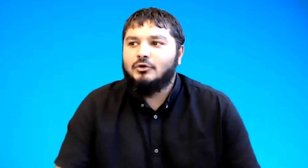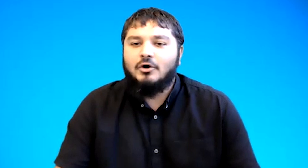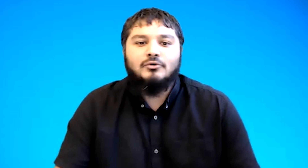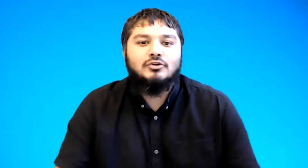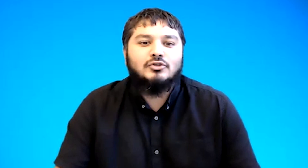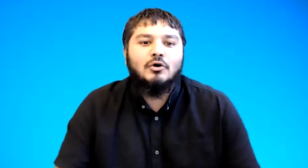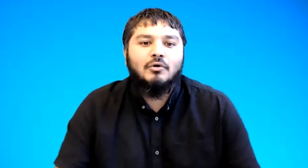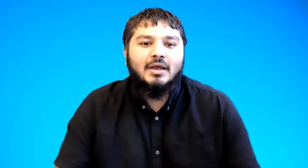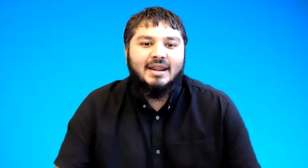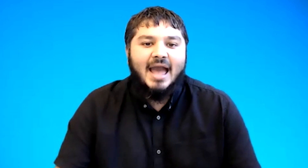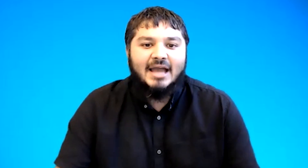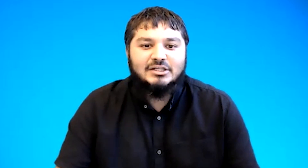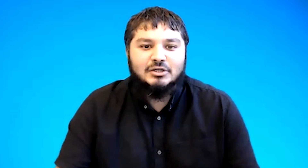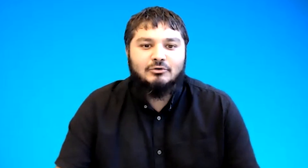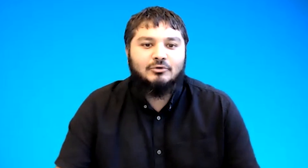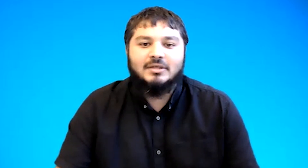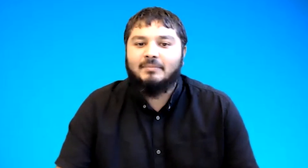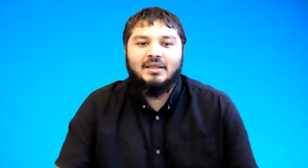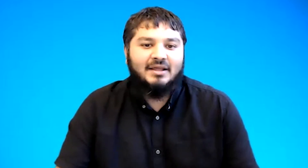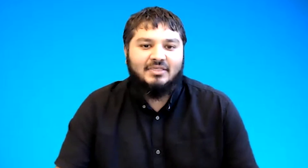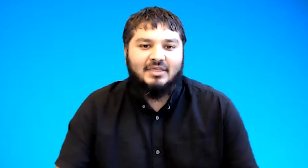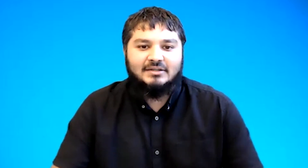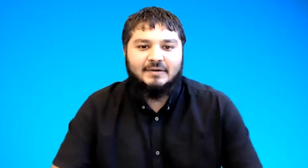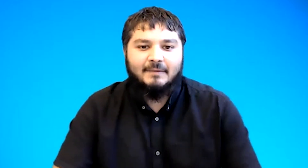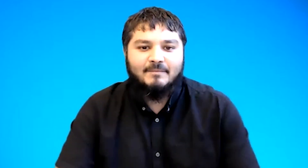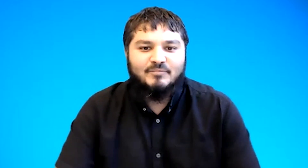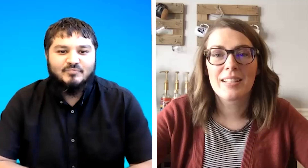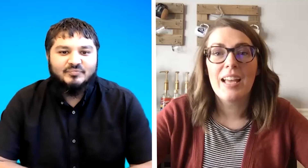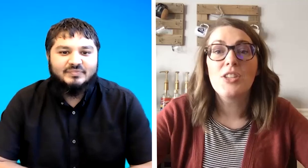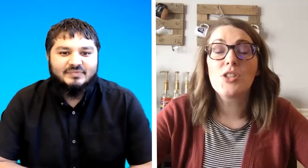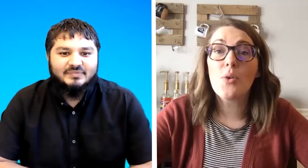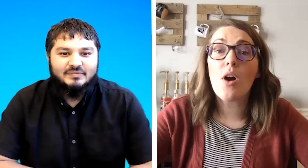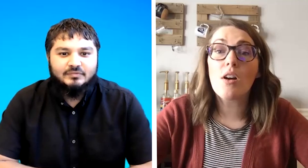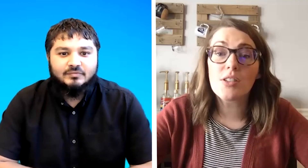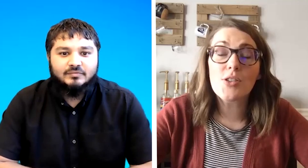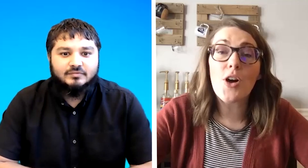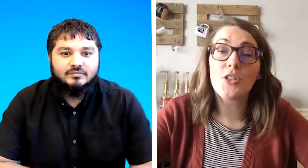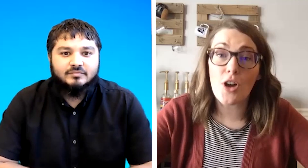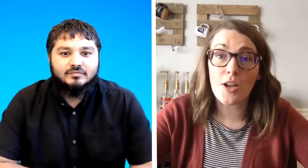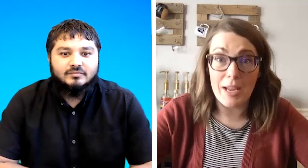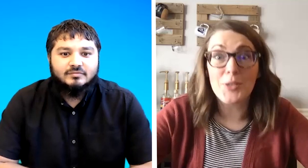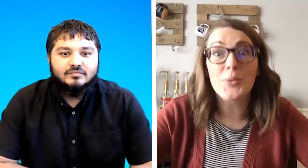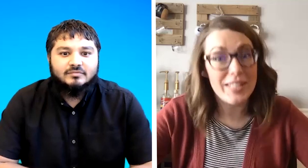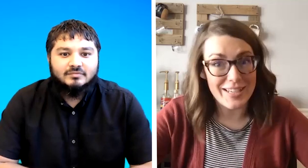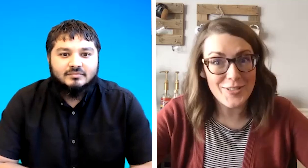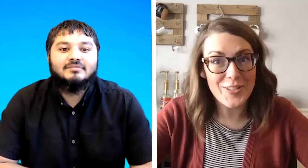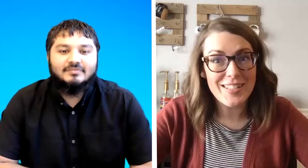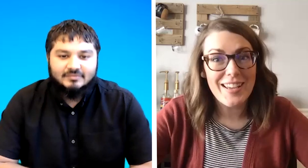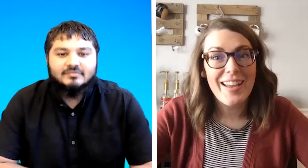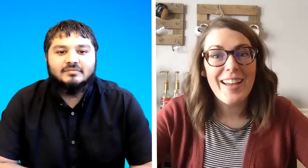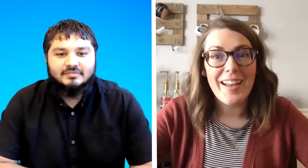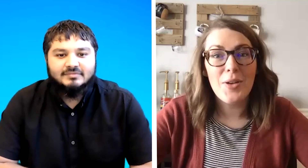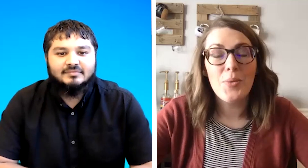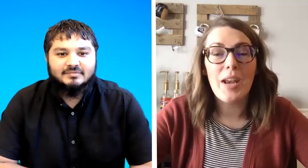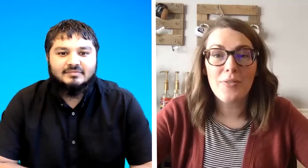going to show an action or something like that so ours is called non-manual signals uh whenever